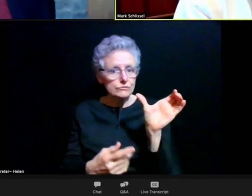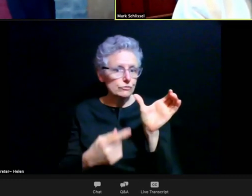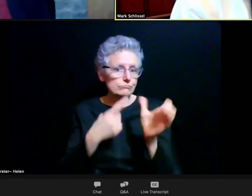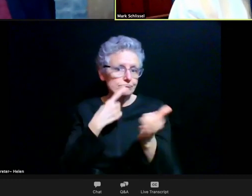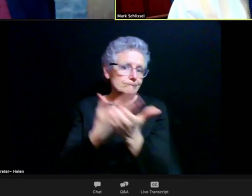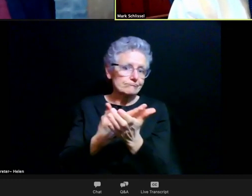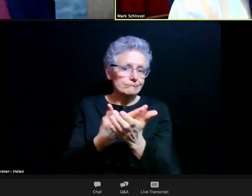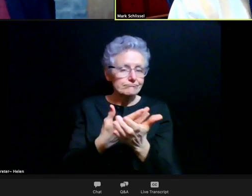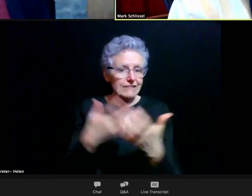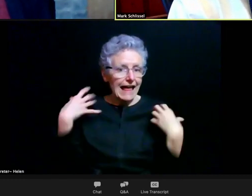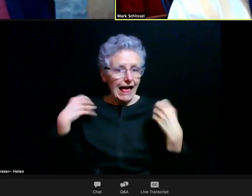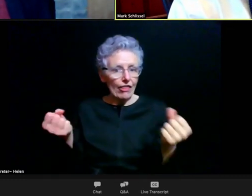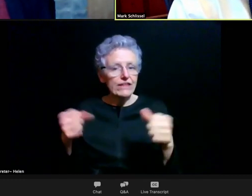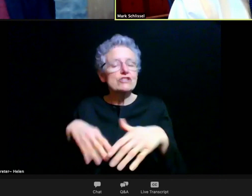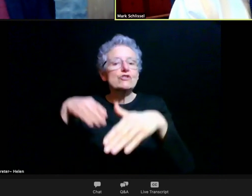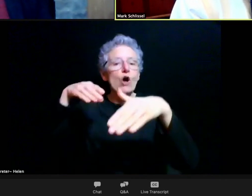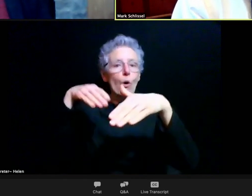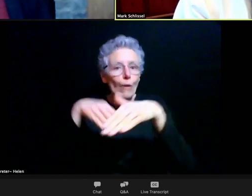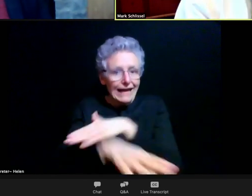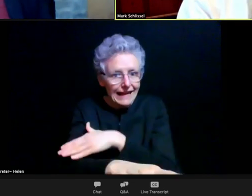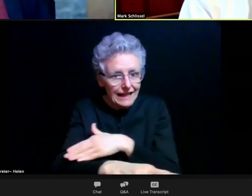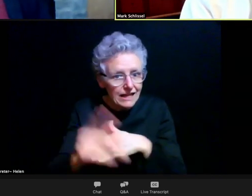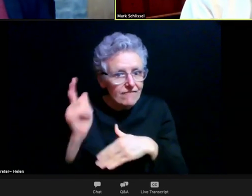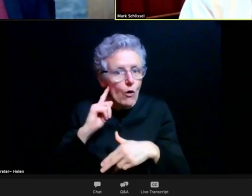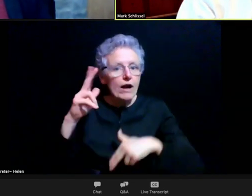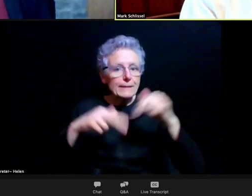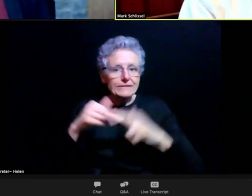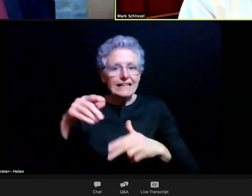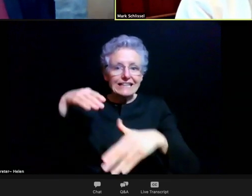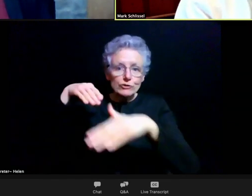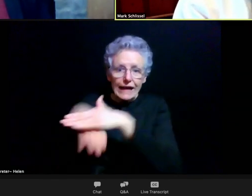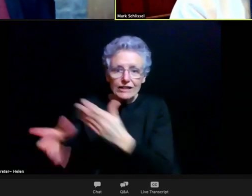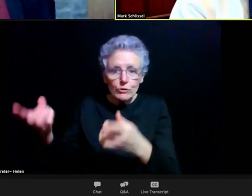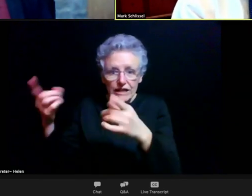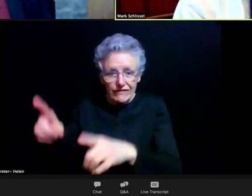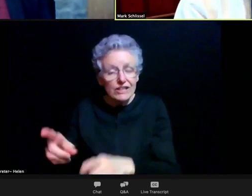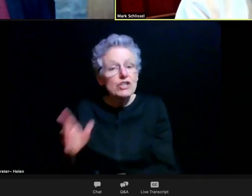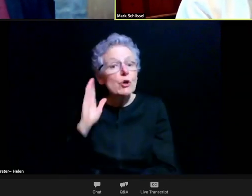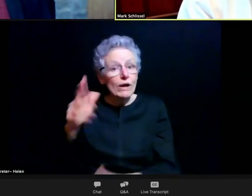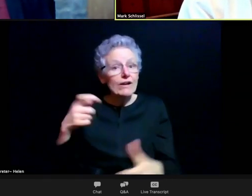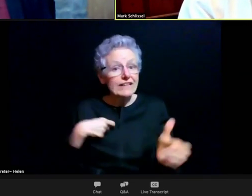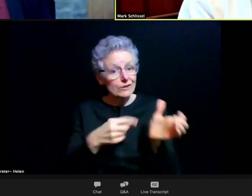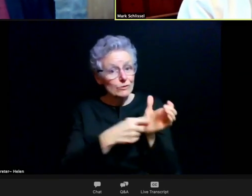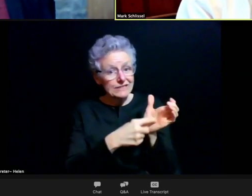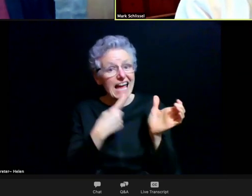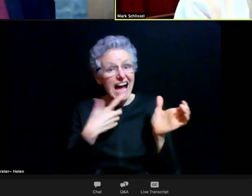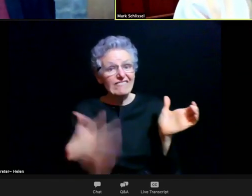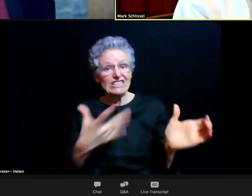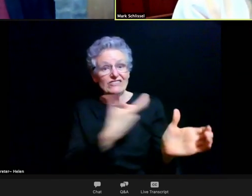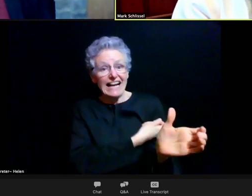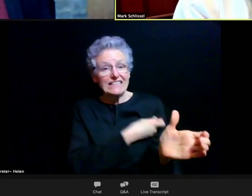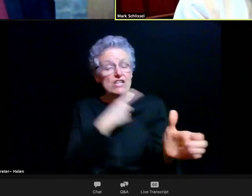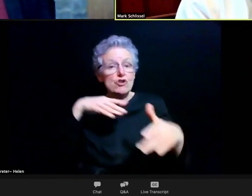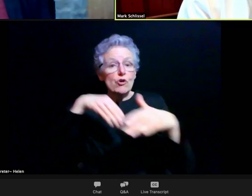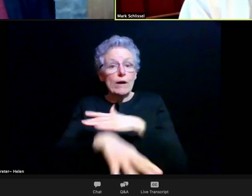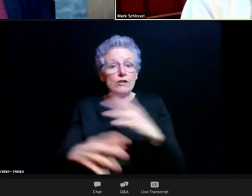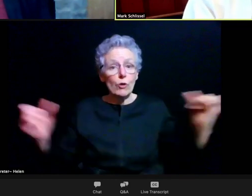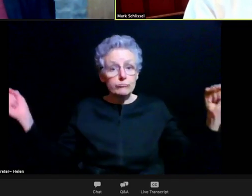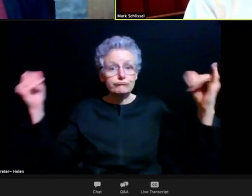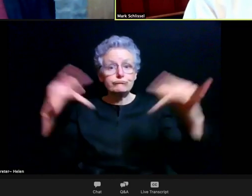your ResponsiBLUE to indicate you've been vaccinated in order to go into an event that has lots of people. Or in order to go into a building